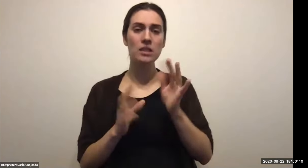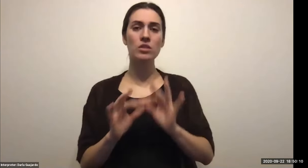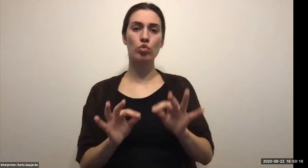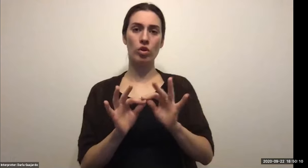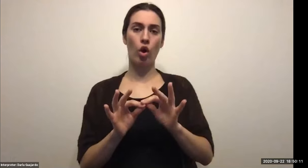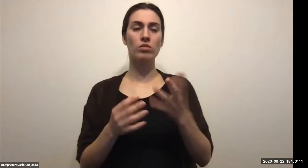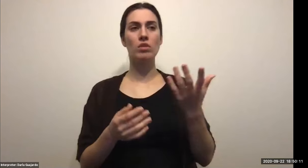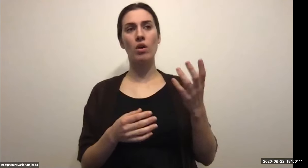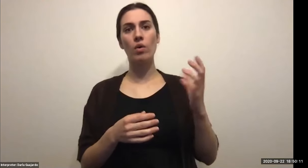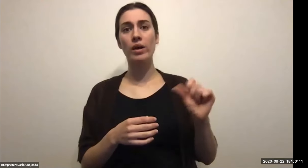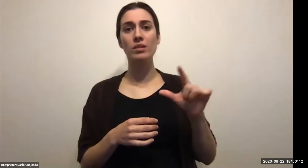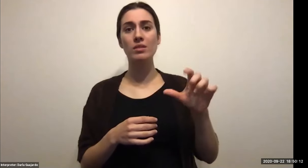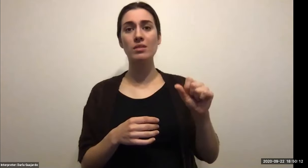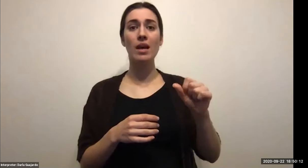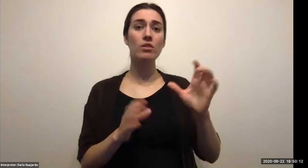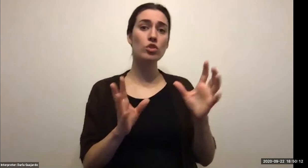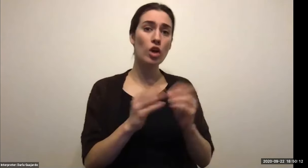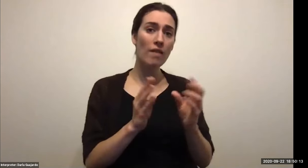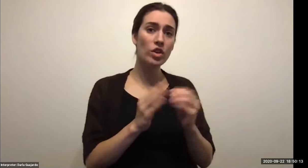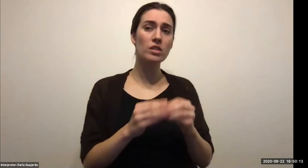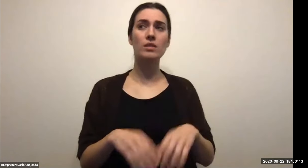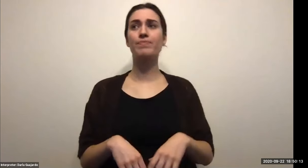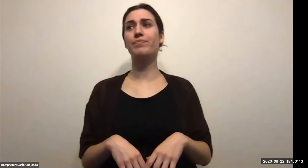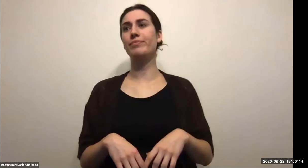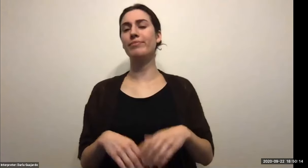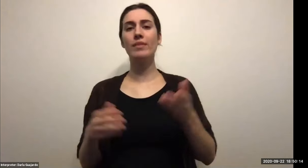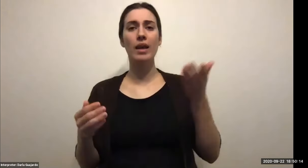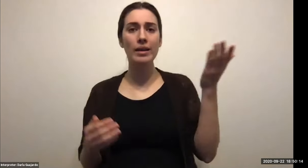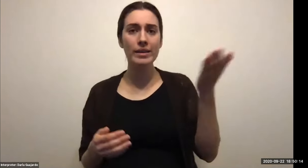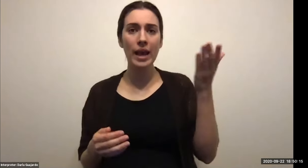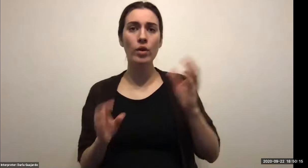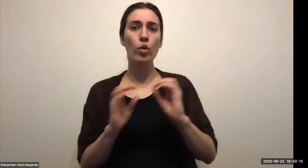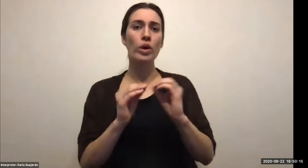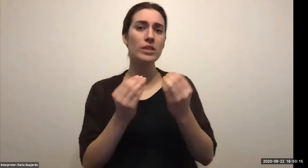Keith Wolling: And that they'll be safe with us, you know, there might be some water around. But at the end of the day with fully operational.